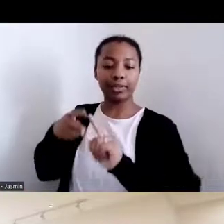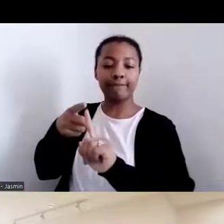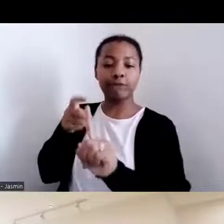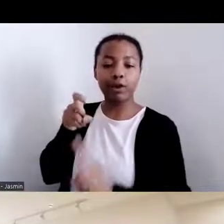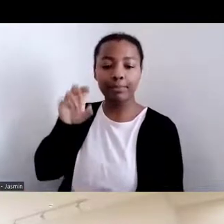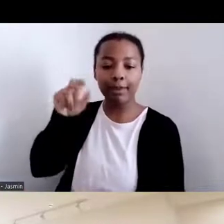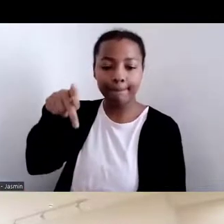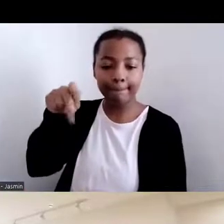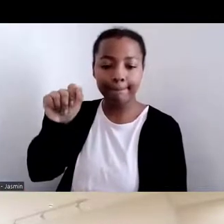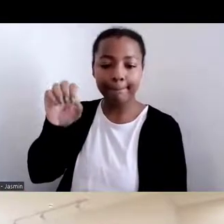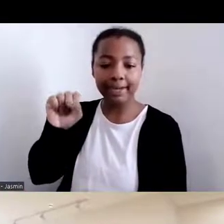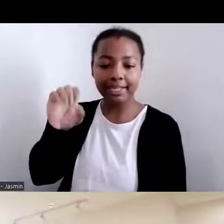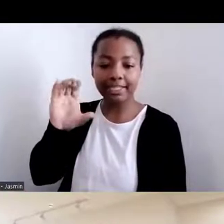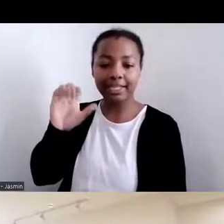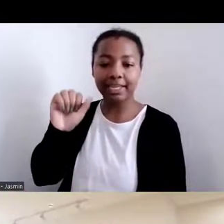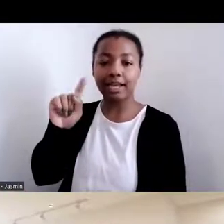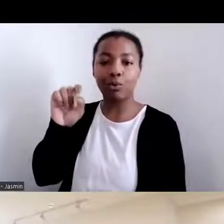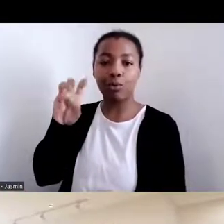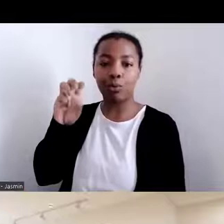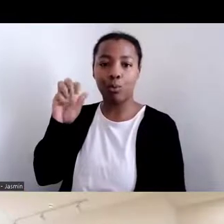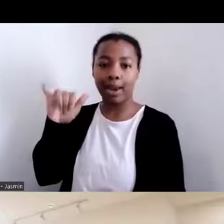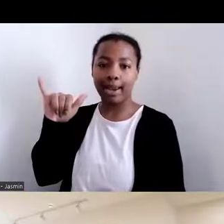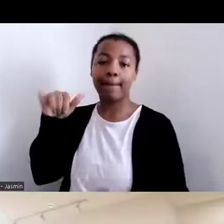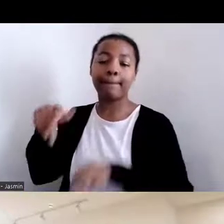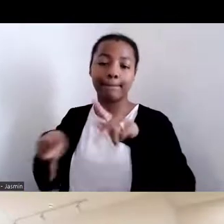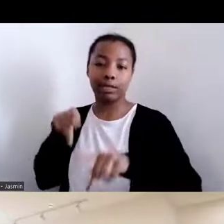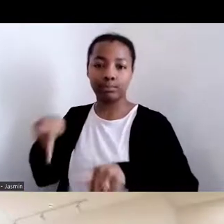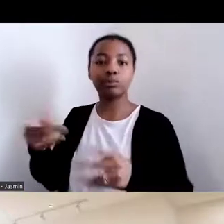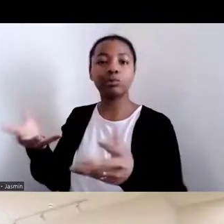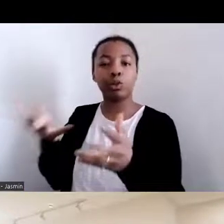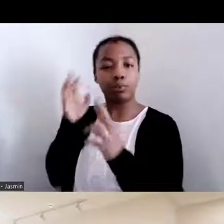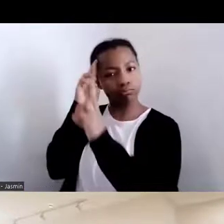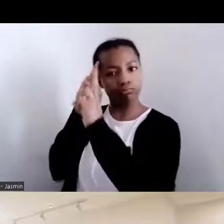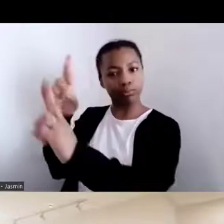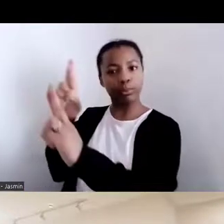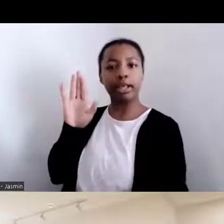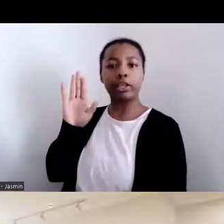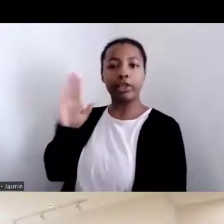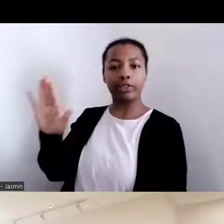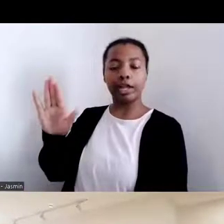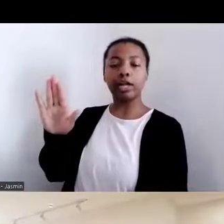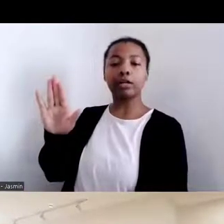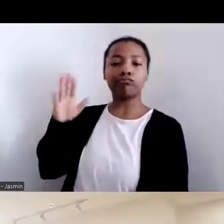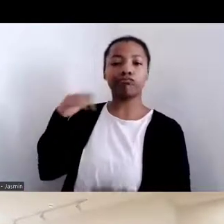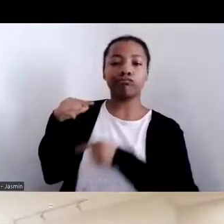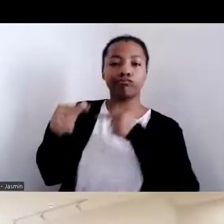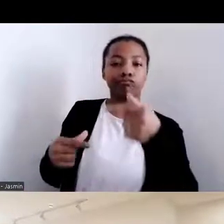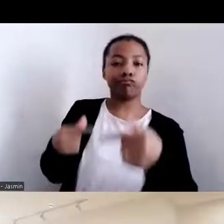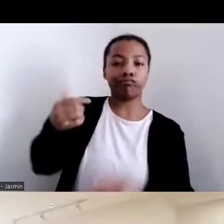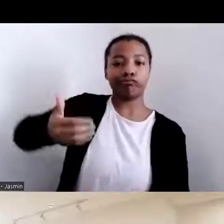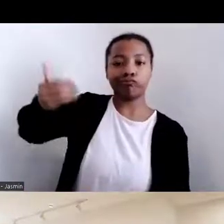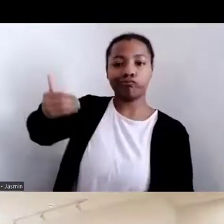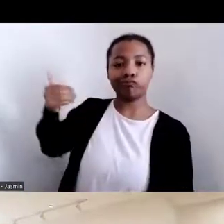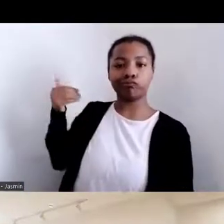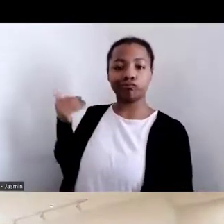We pay respects to Piscataway elders and ancestors. Please take a moment to consider the many legacies of violence,